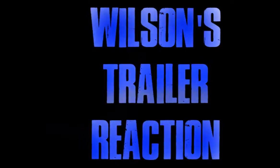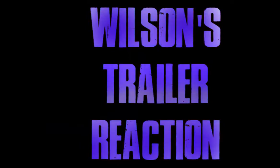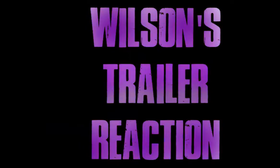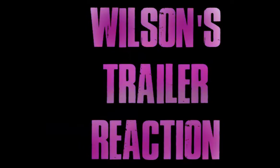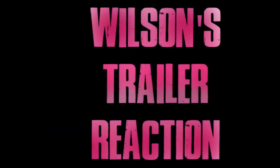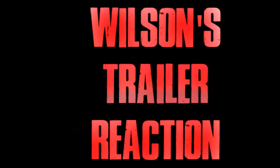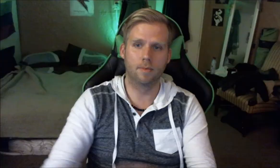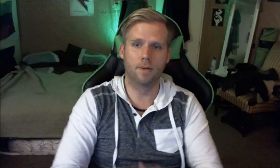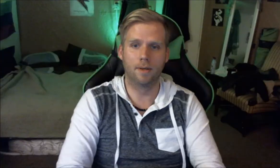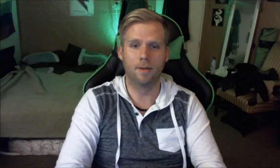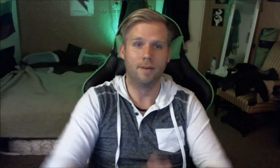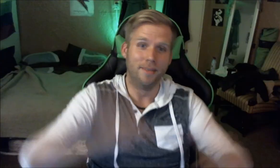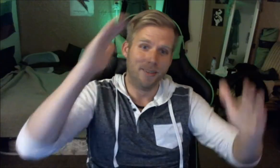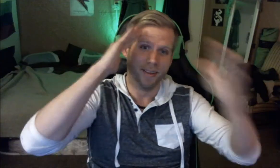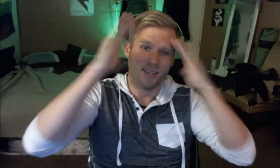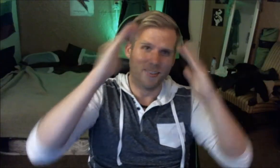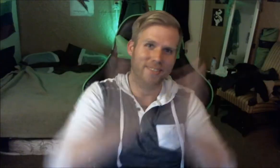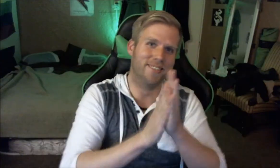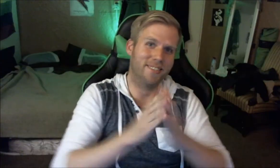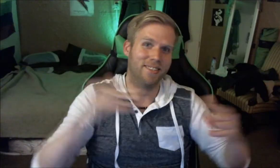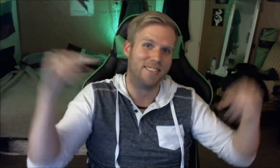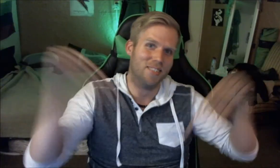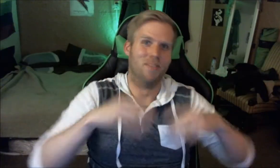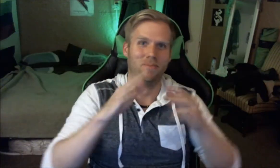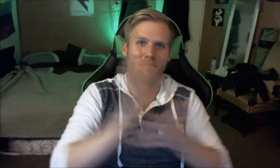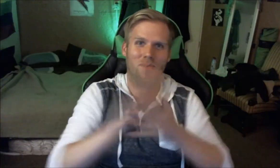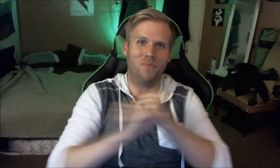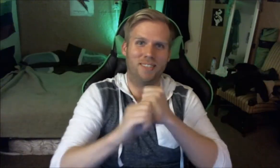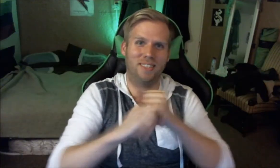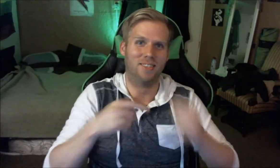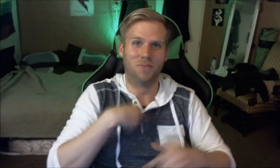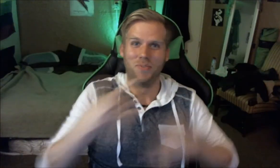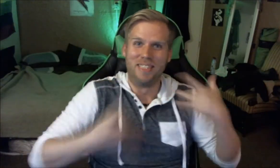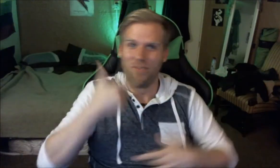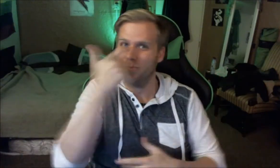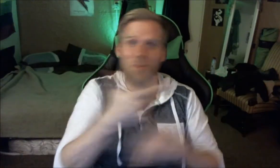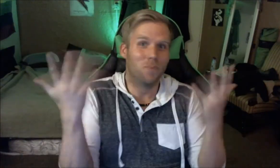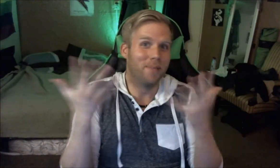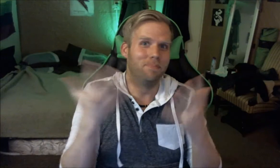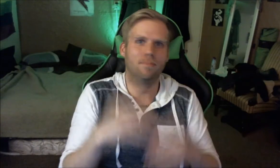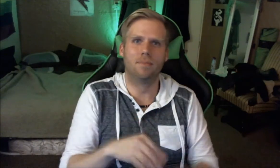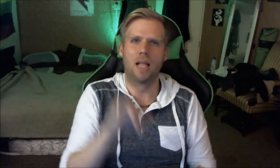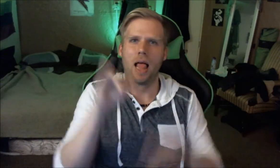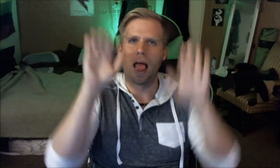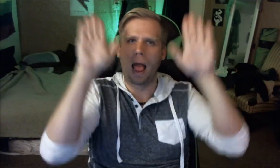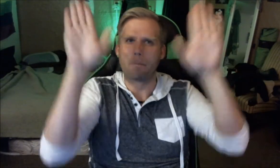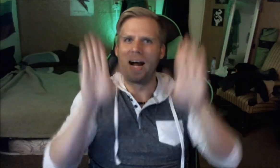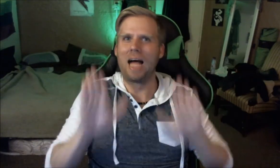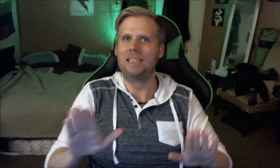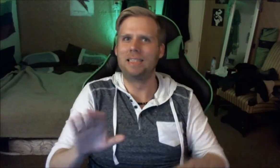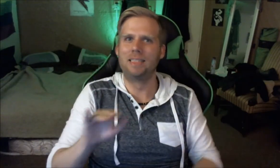hello! This is movie trailer that I am excited to watching i will watching...